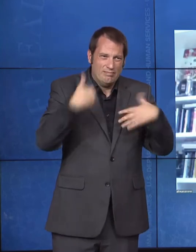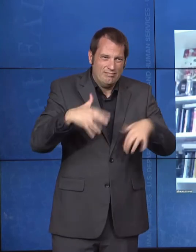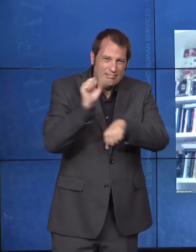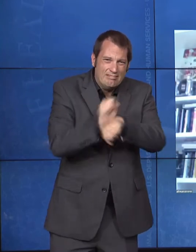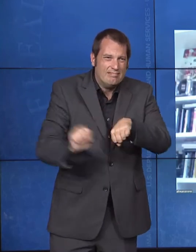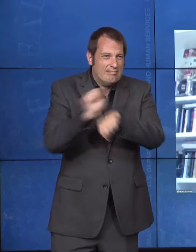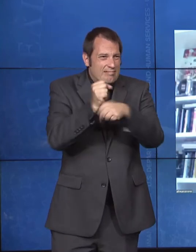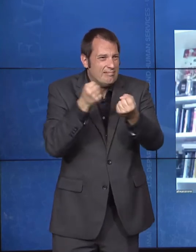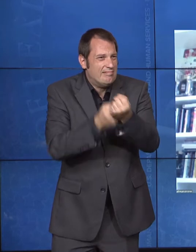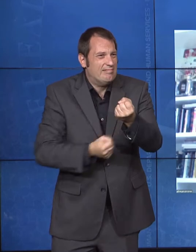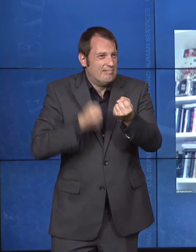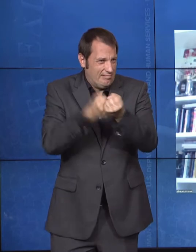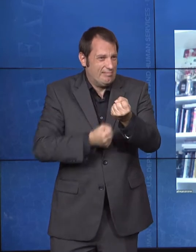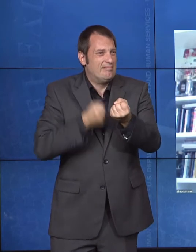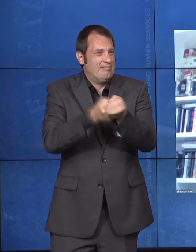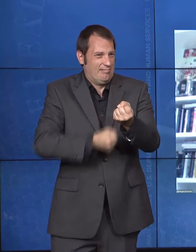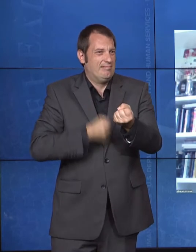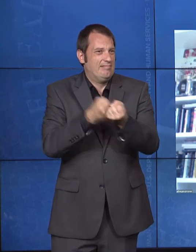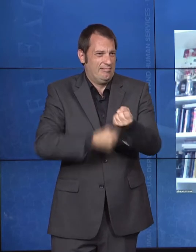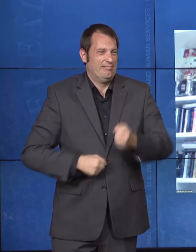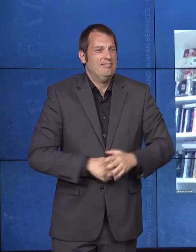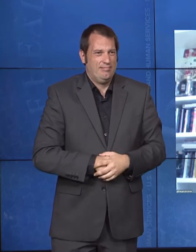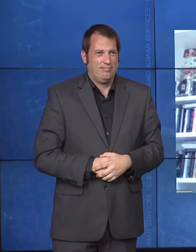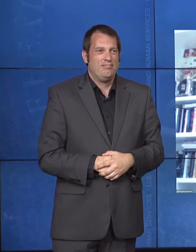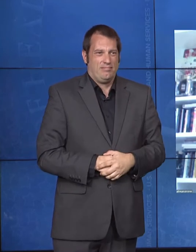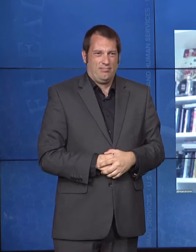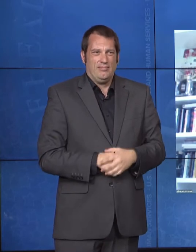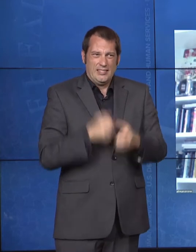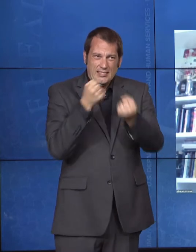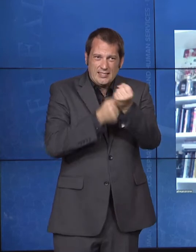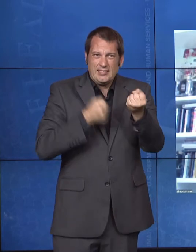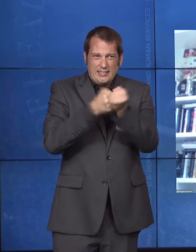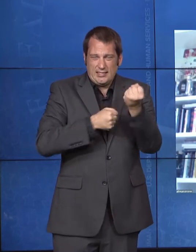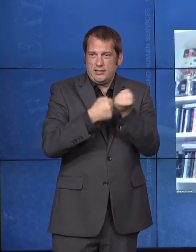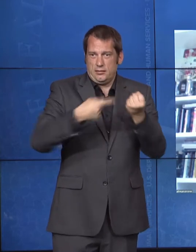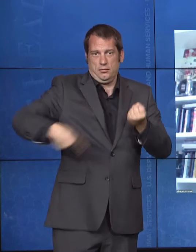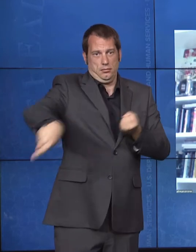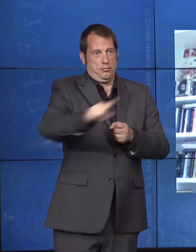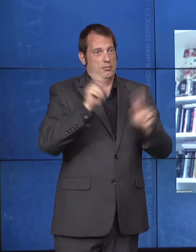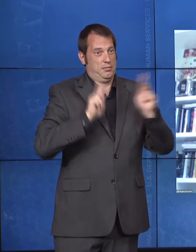of people who are not left behind. Especially in this time of crisis, we're looking out